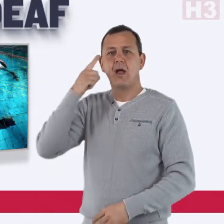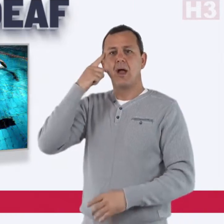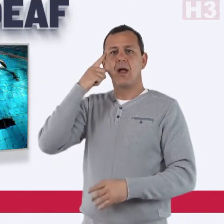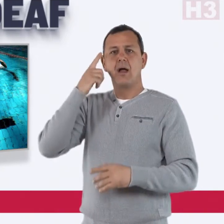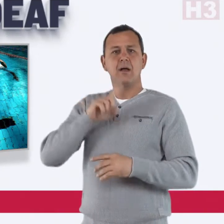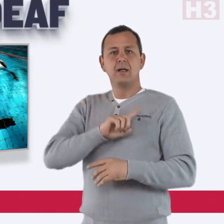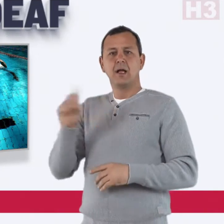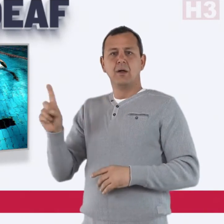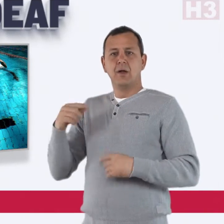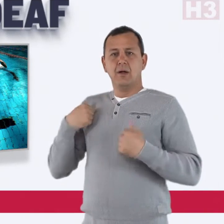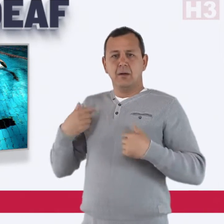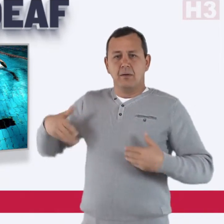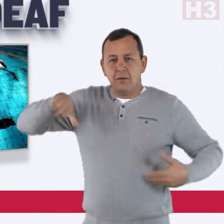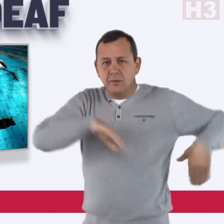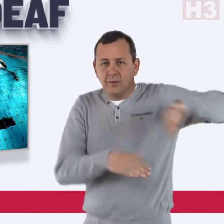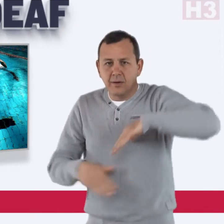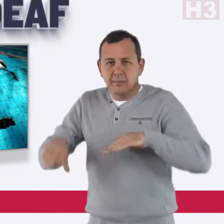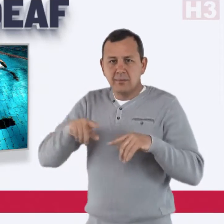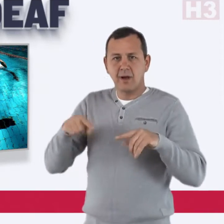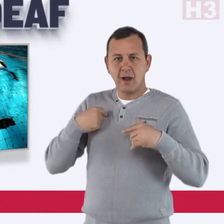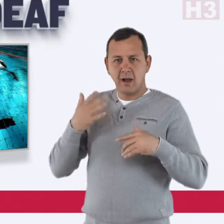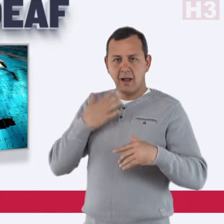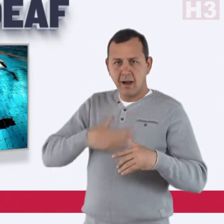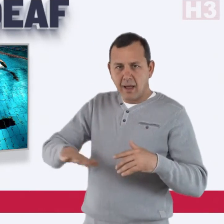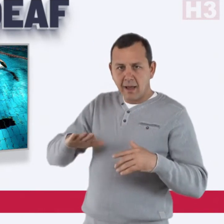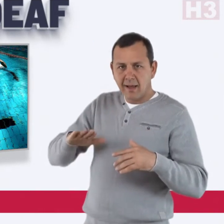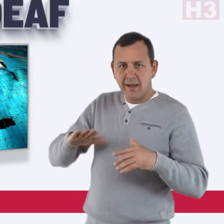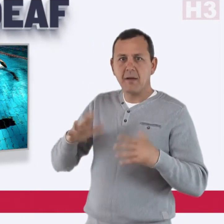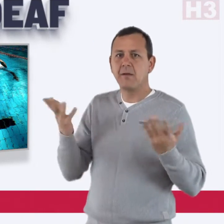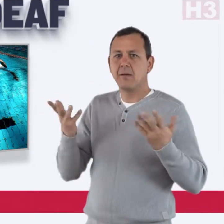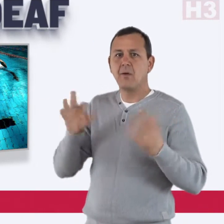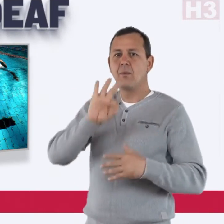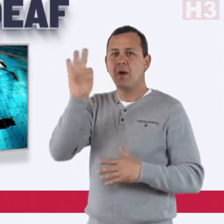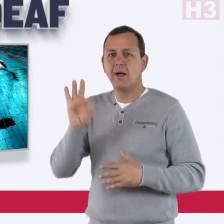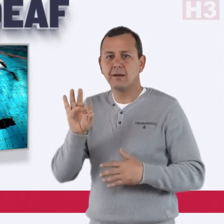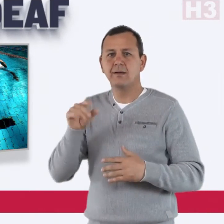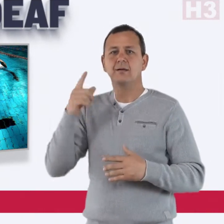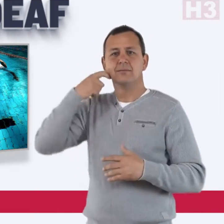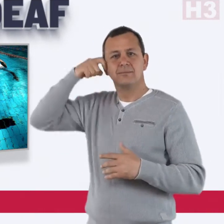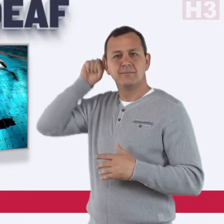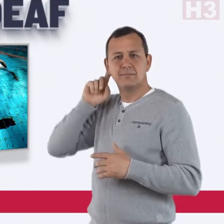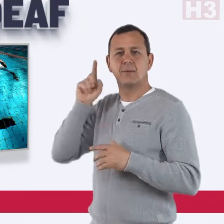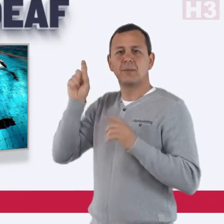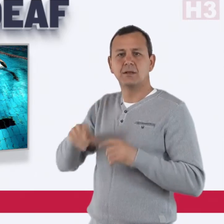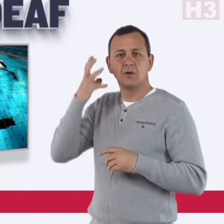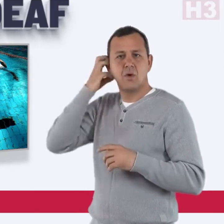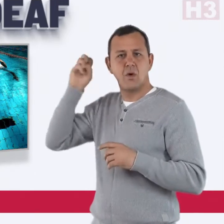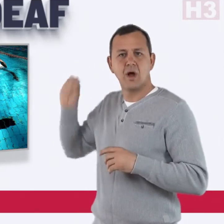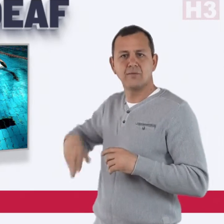thought swimming would suit her because she has to take her hearing pieces off before getting in the